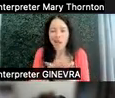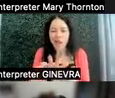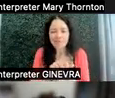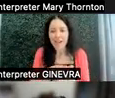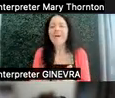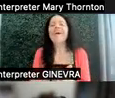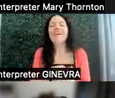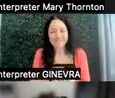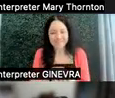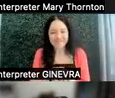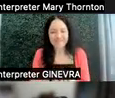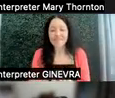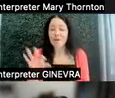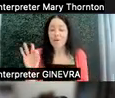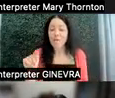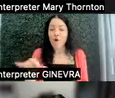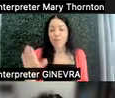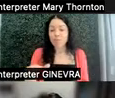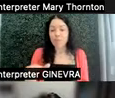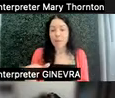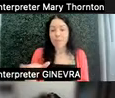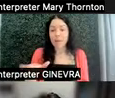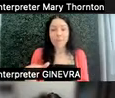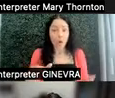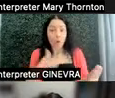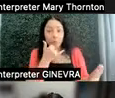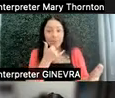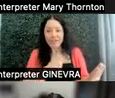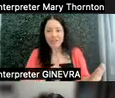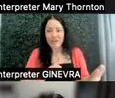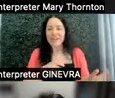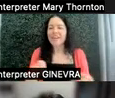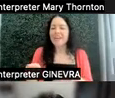Foot or pen tappers, a video playing too loud or too soft,